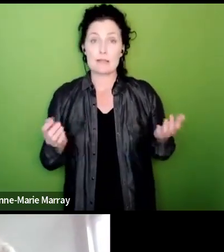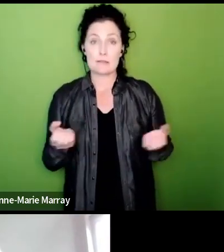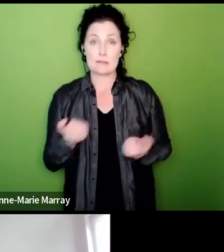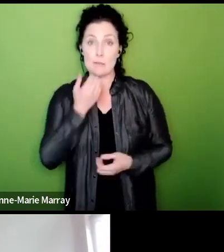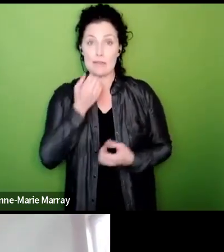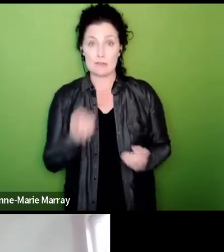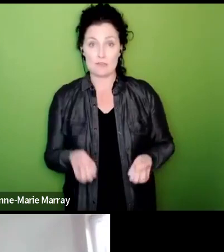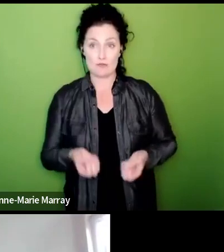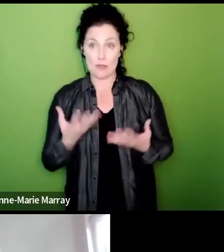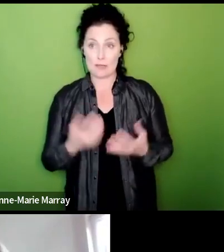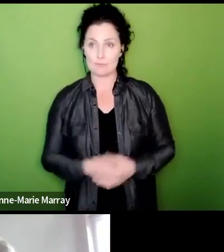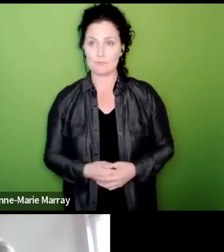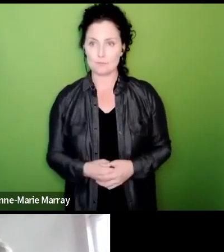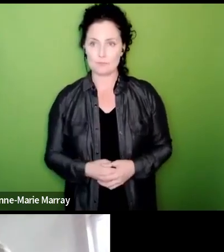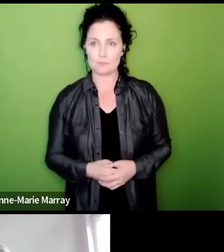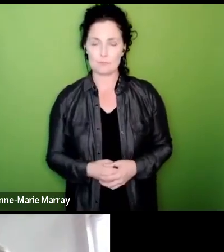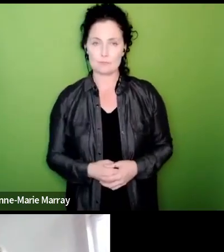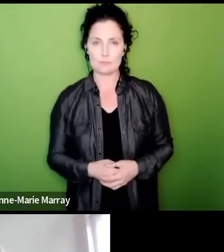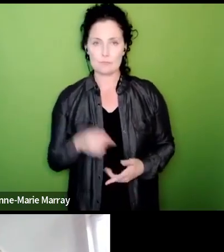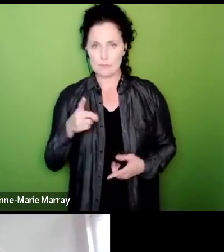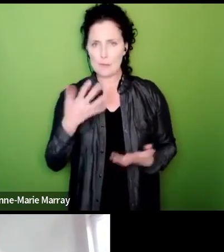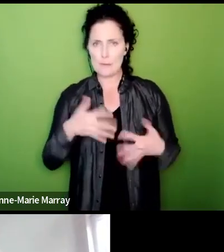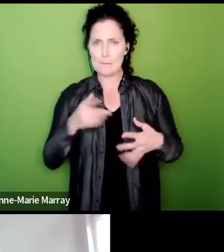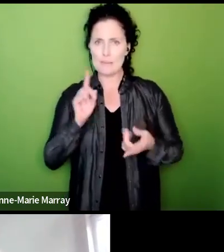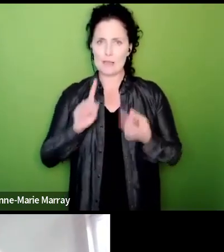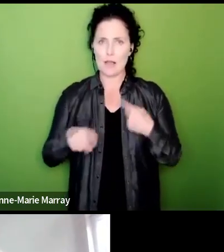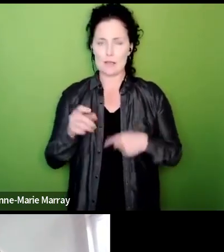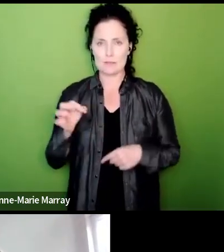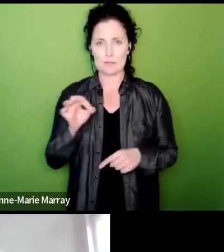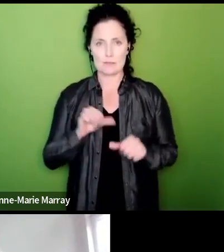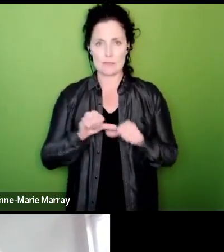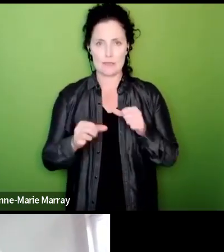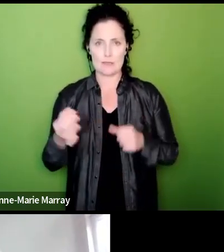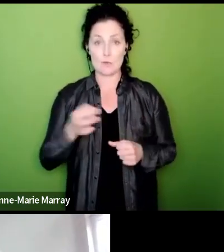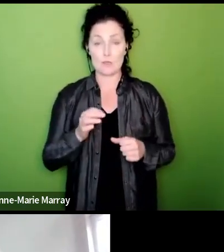really answer the next question so somebody's asked will all groups who miss the threshold be